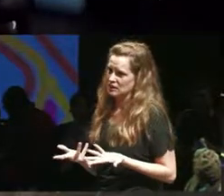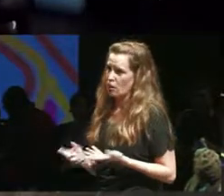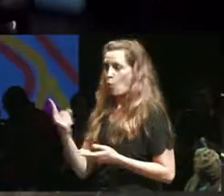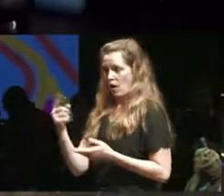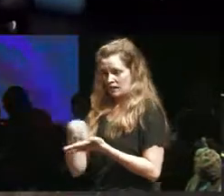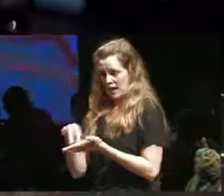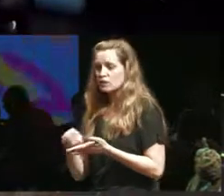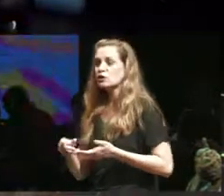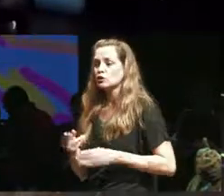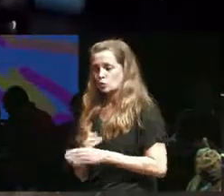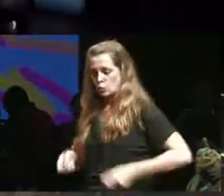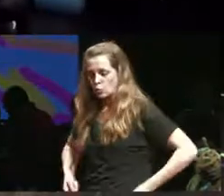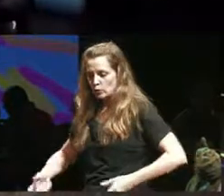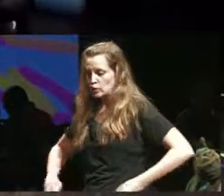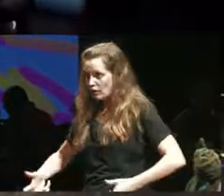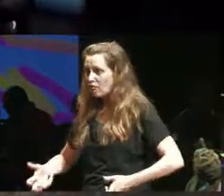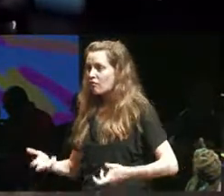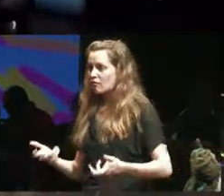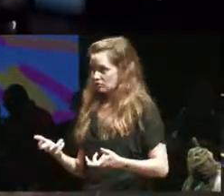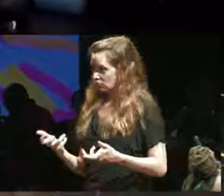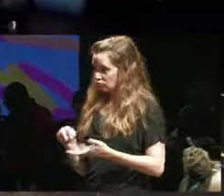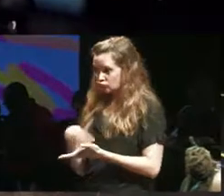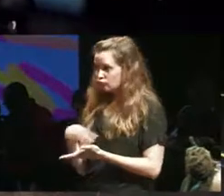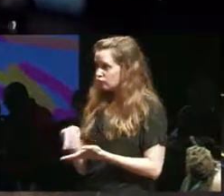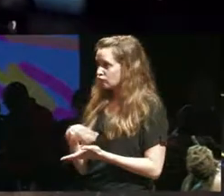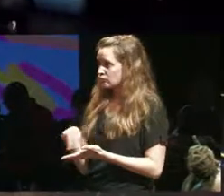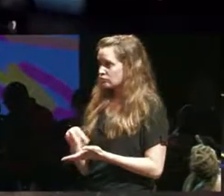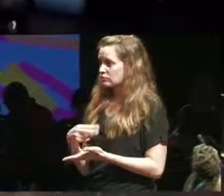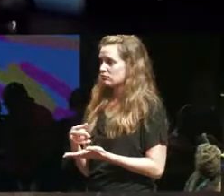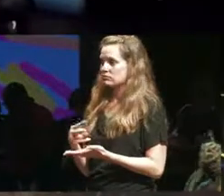use a wheelchair didn't appear like it so but I still look at that work I still